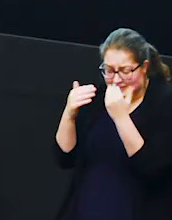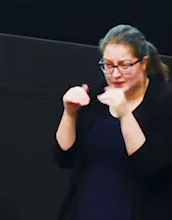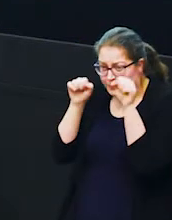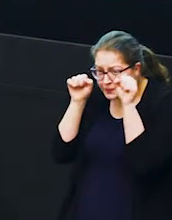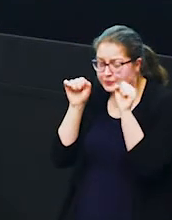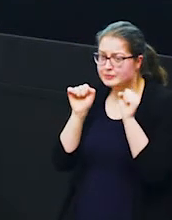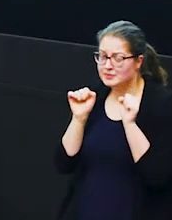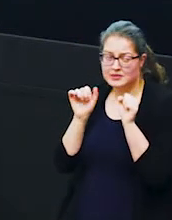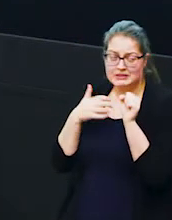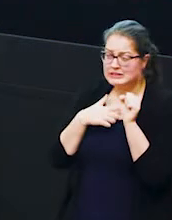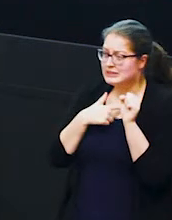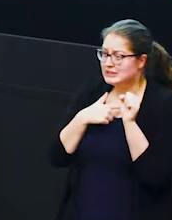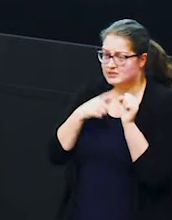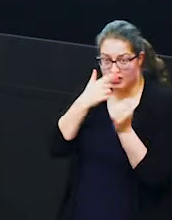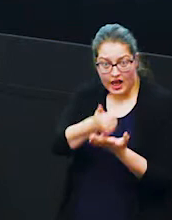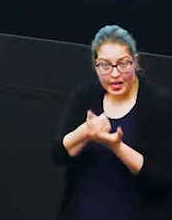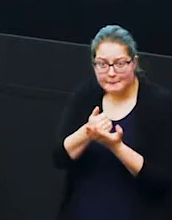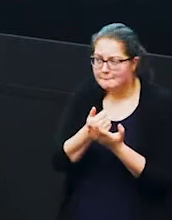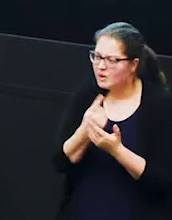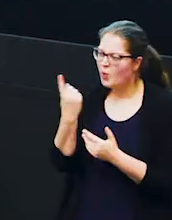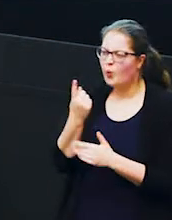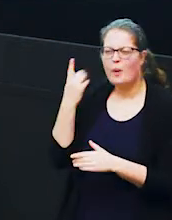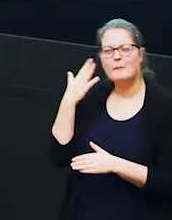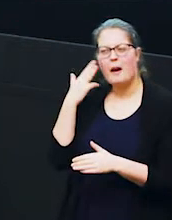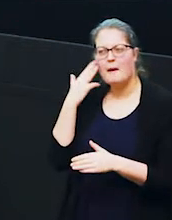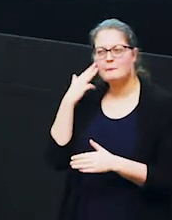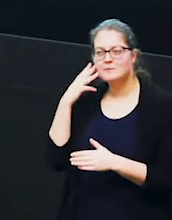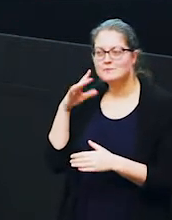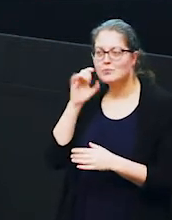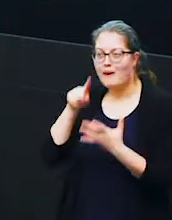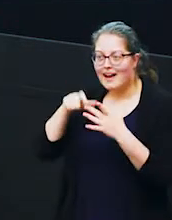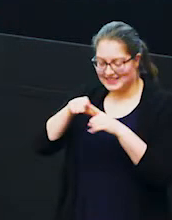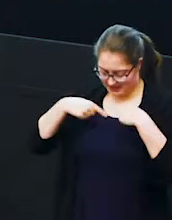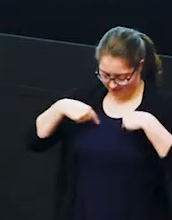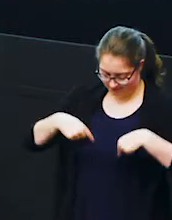but now i wonder if you can help me who is mum so looking at your elephant id kits again can you